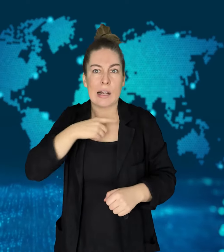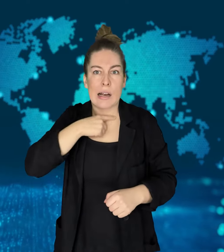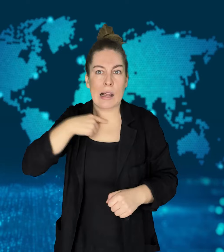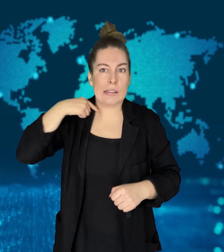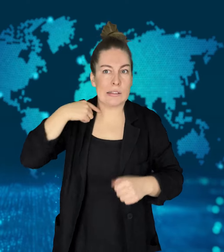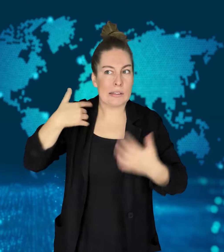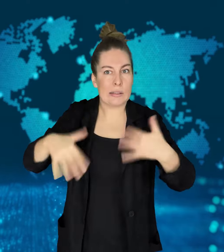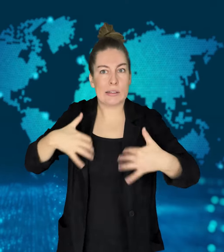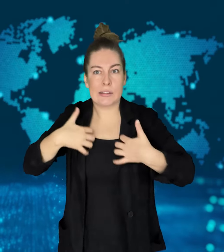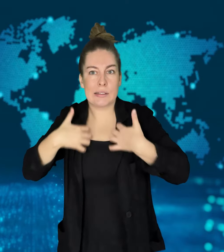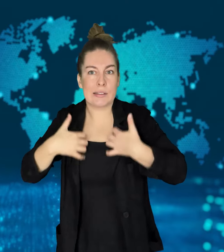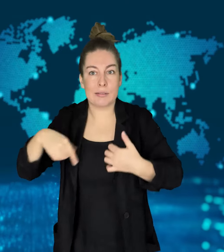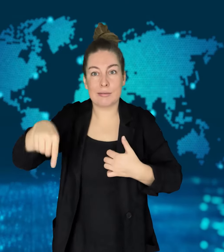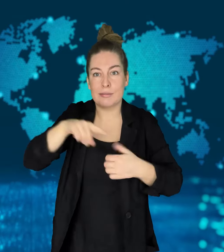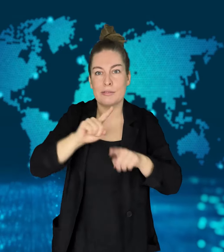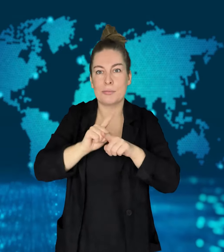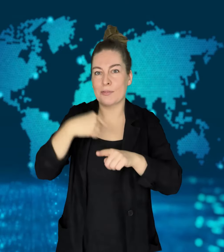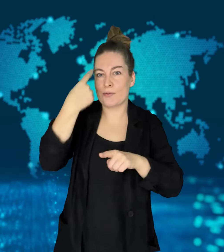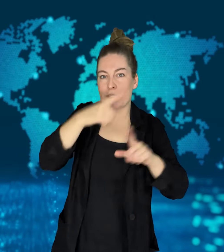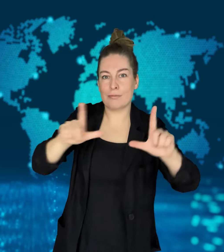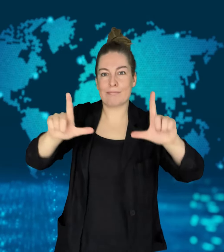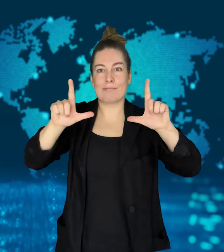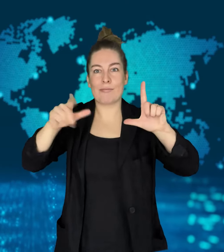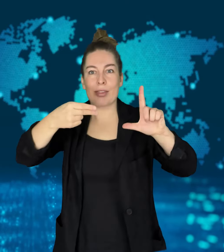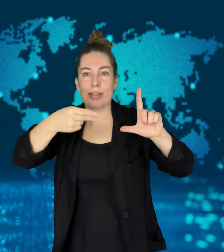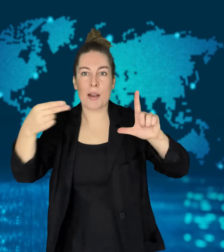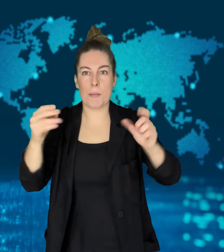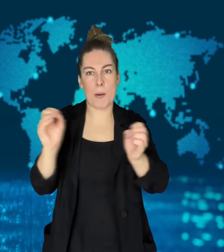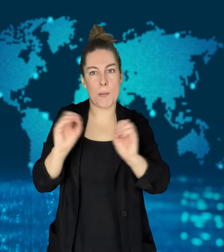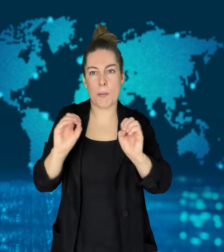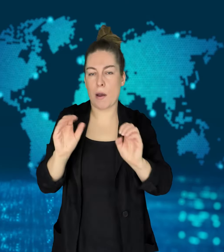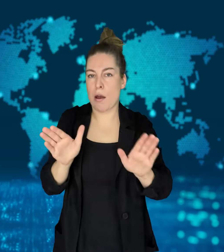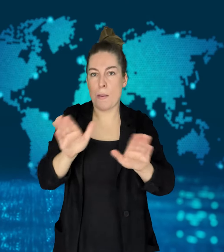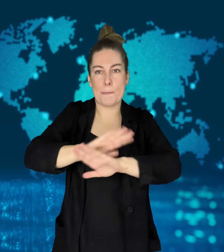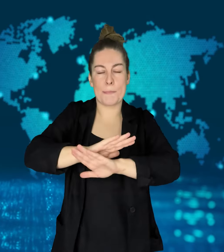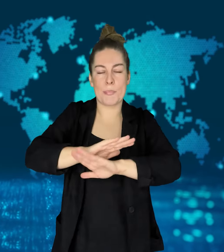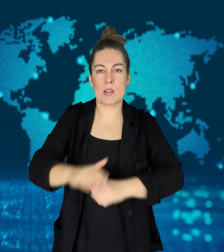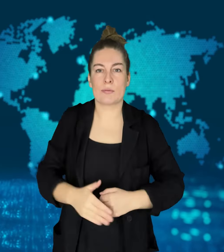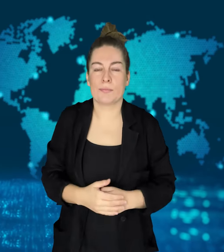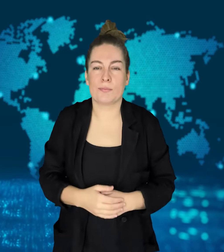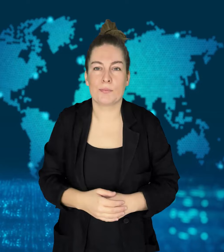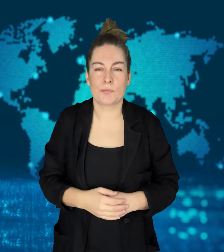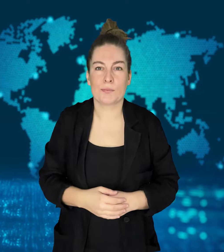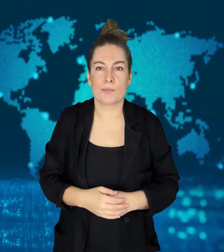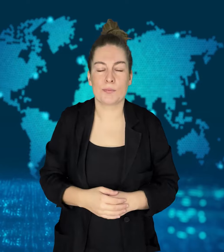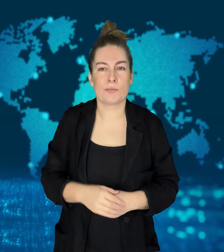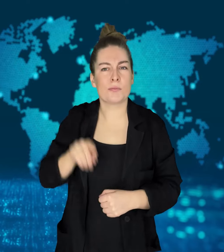but is concealing its members' identities due to the high risk.